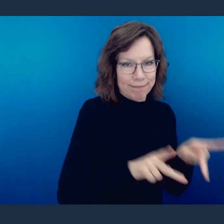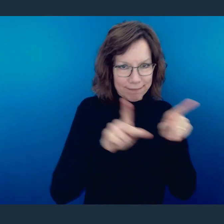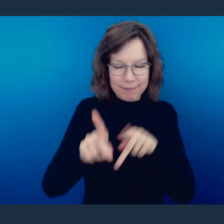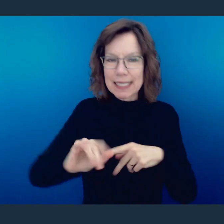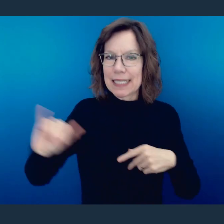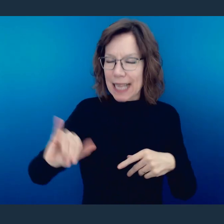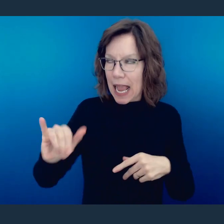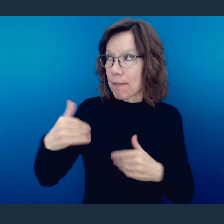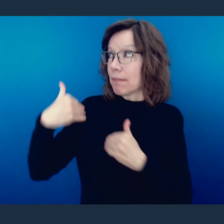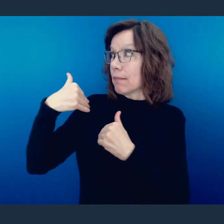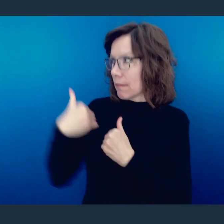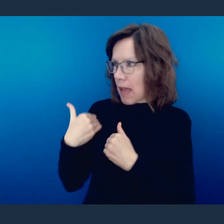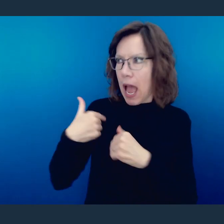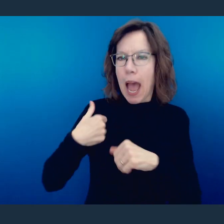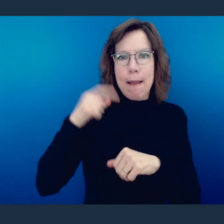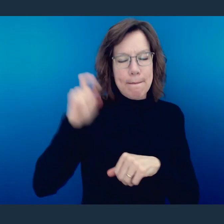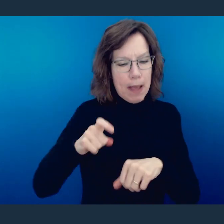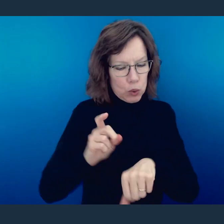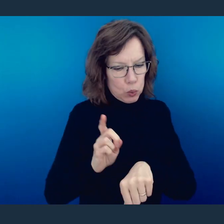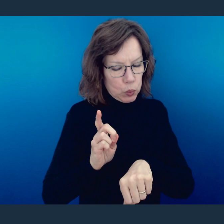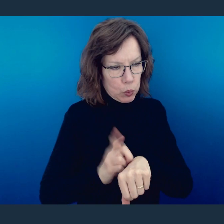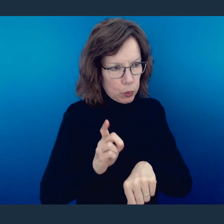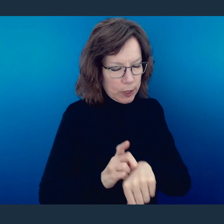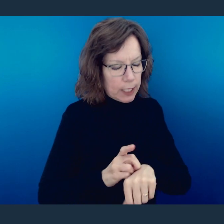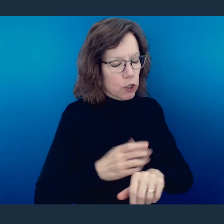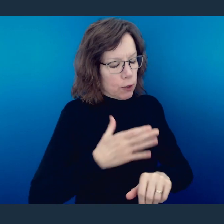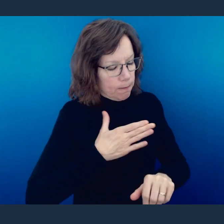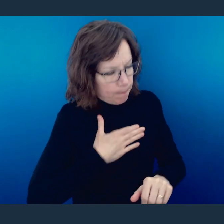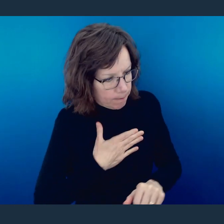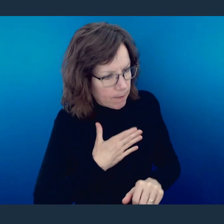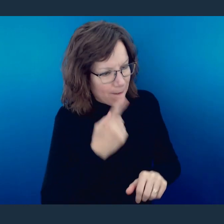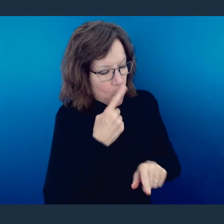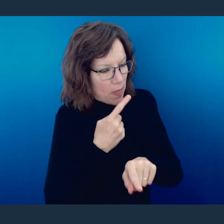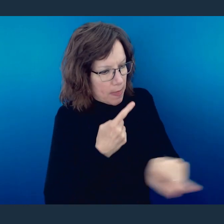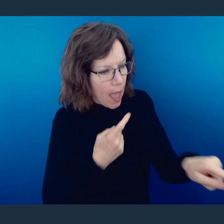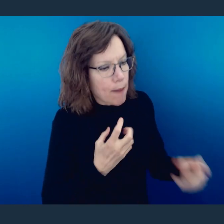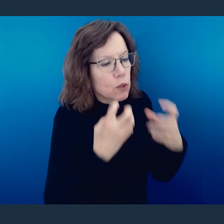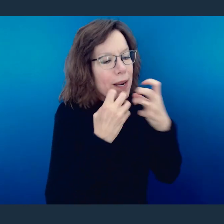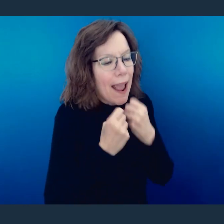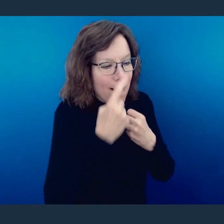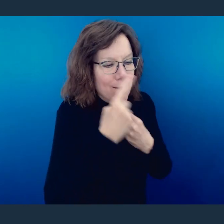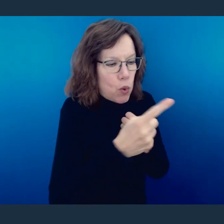was obligated there, he feels obligated here, to exercise in a manner that cares for the